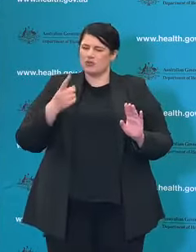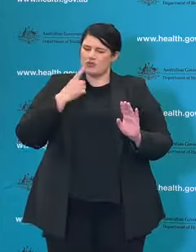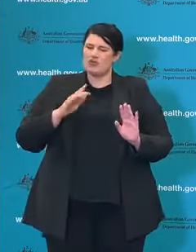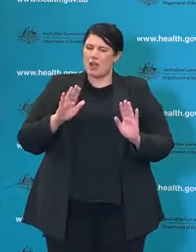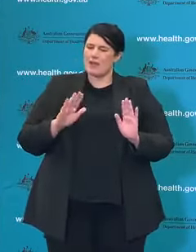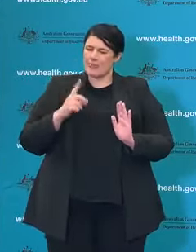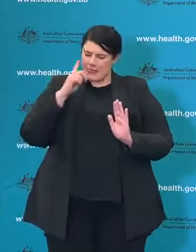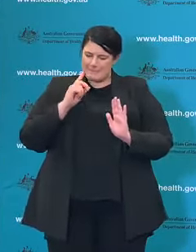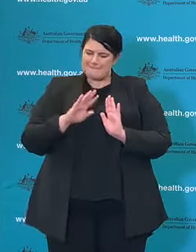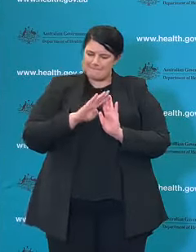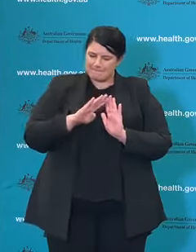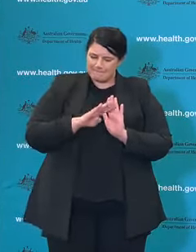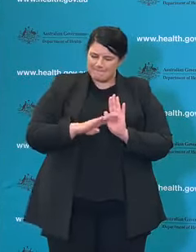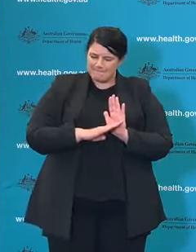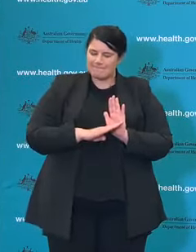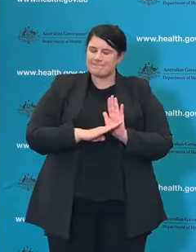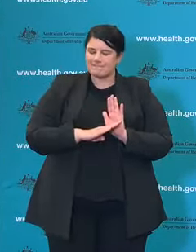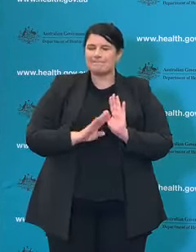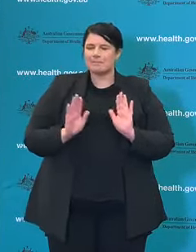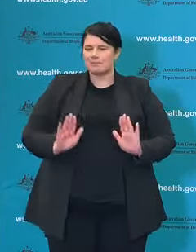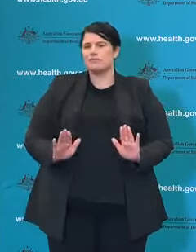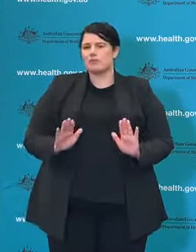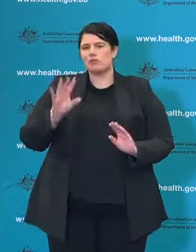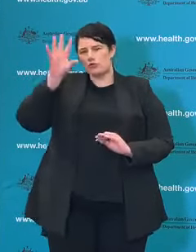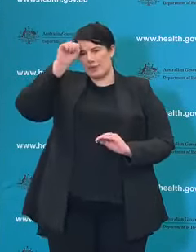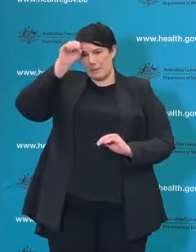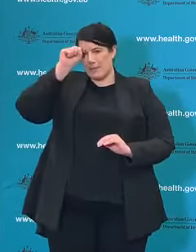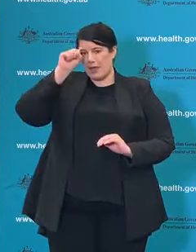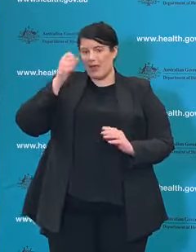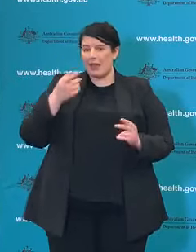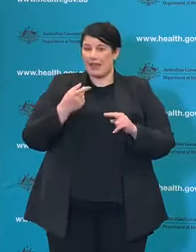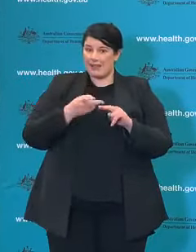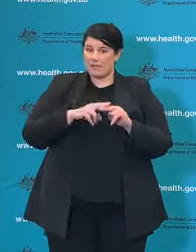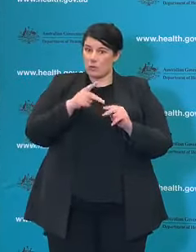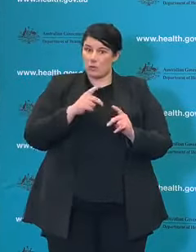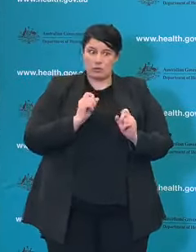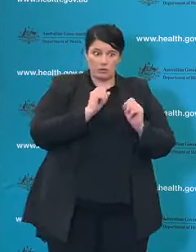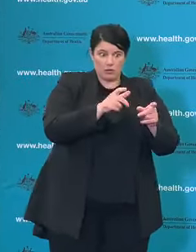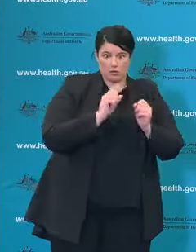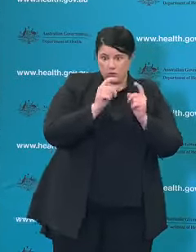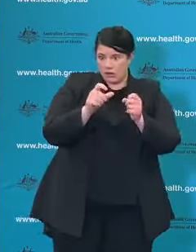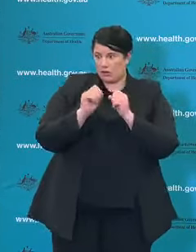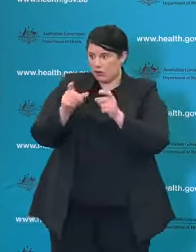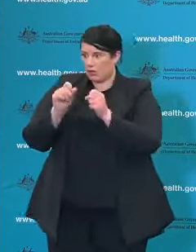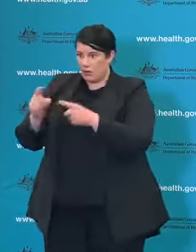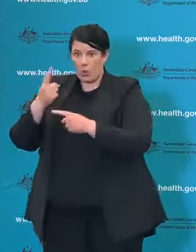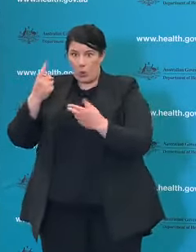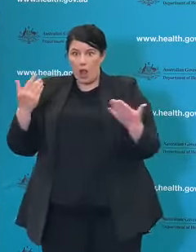our on our socialising and I think just remember that when you visit many places in the night that could